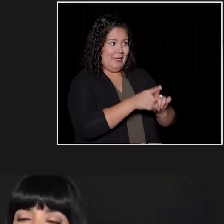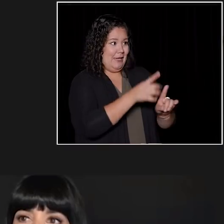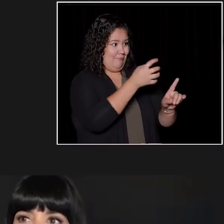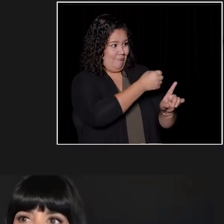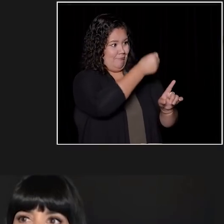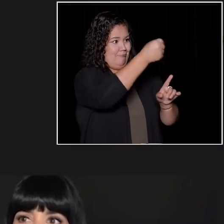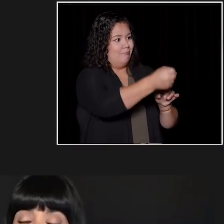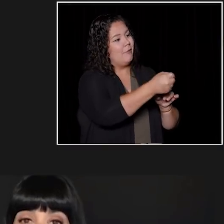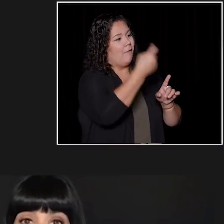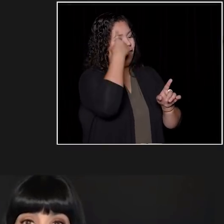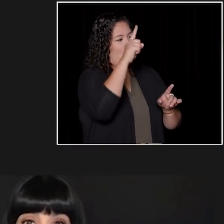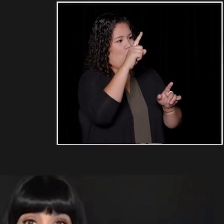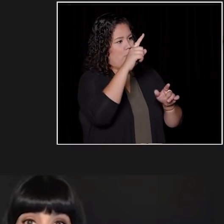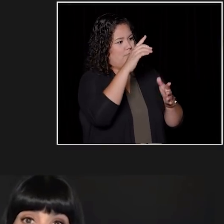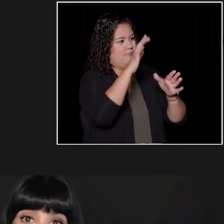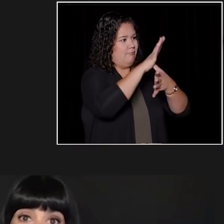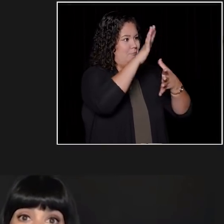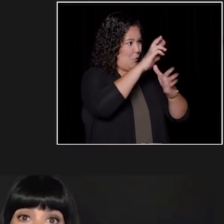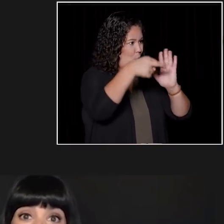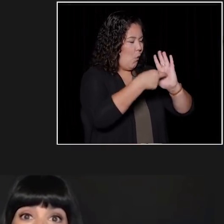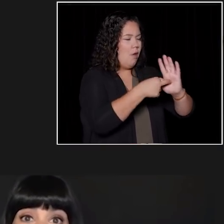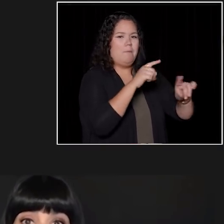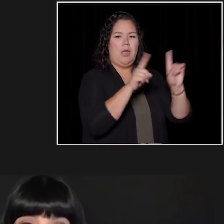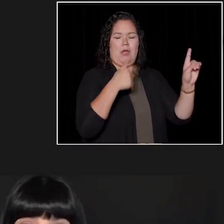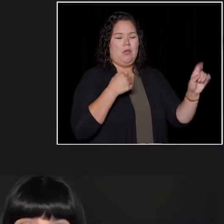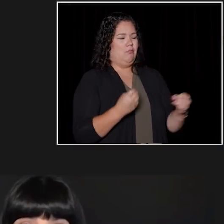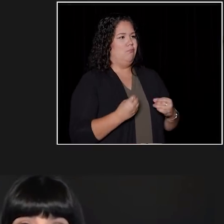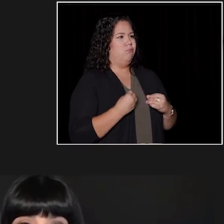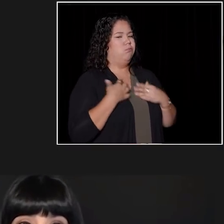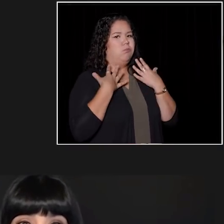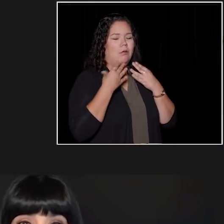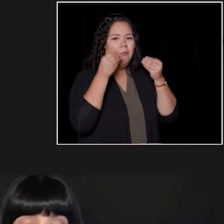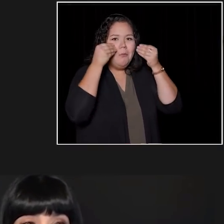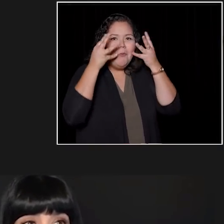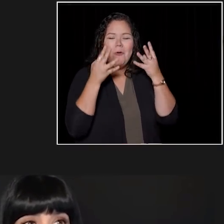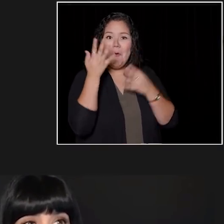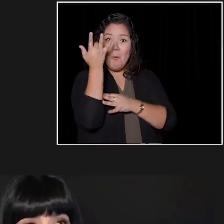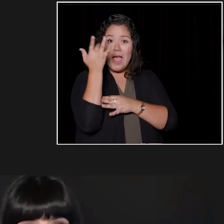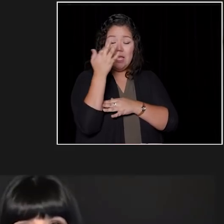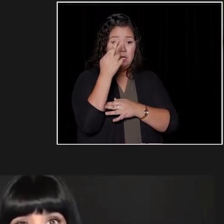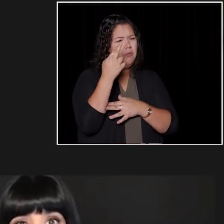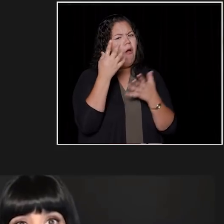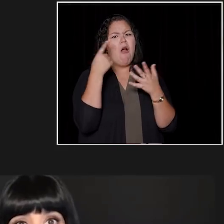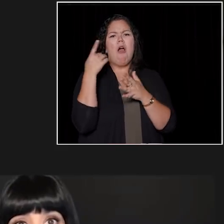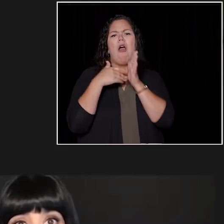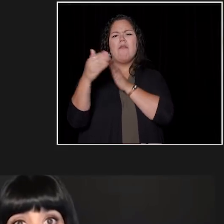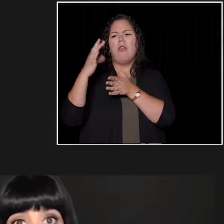I was like astounded. Like it made me emotional because if we talk about how important representation is,